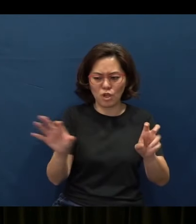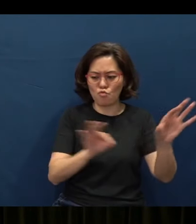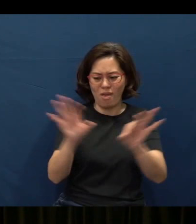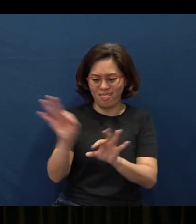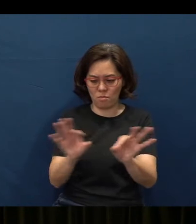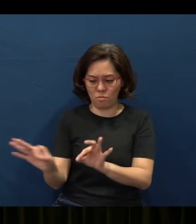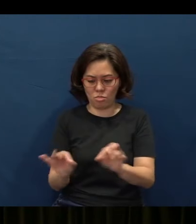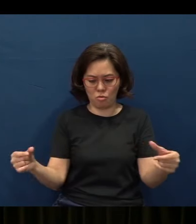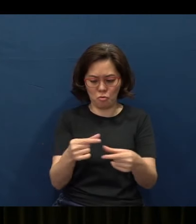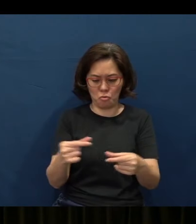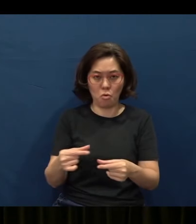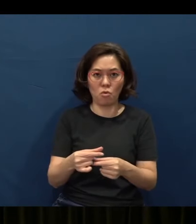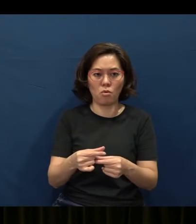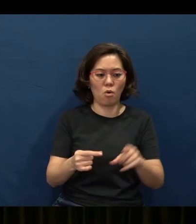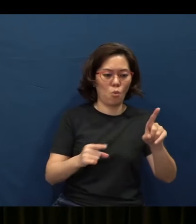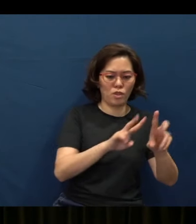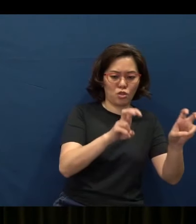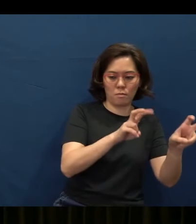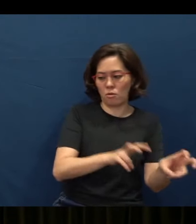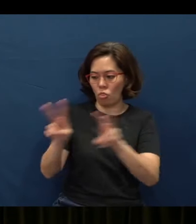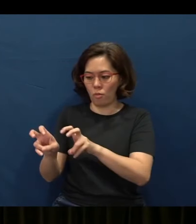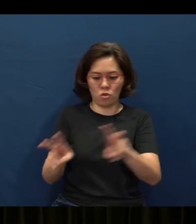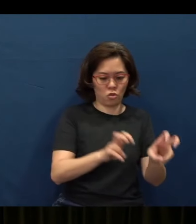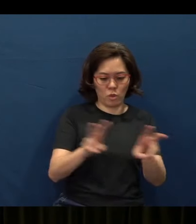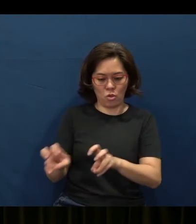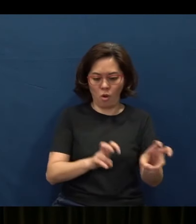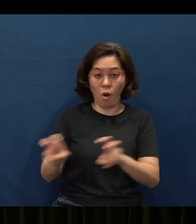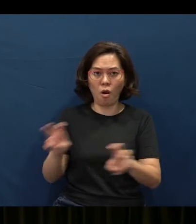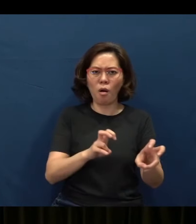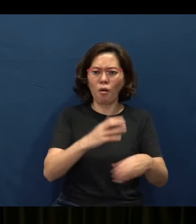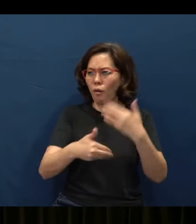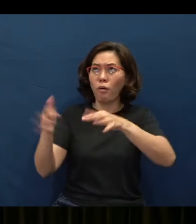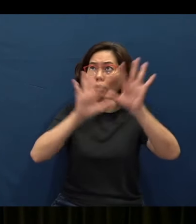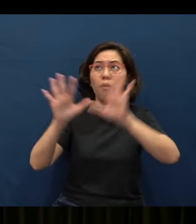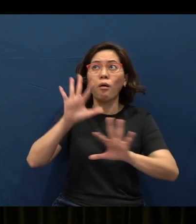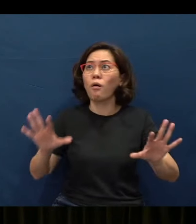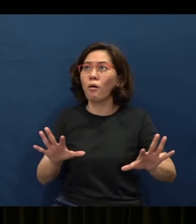they jump from one topic to another topic, and the topic can go all over the place - okay,